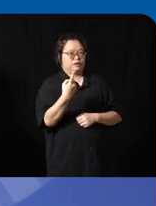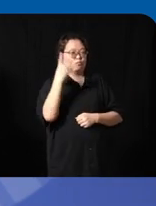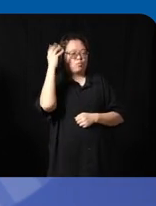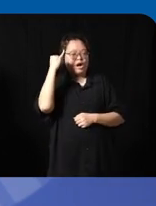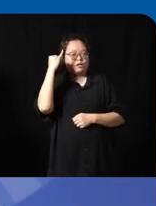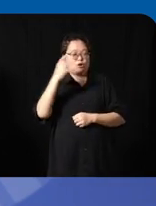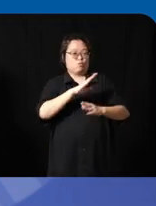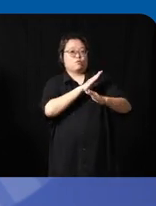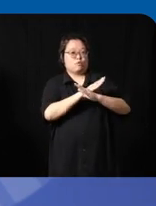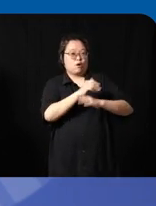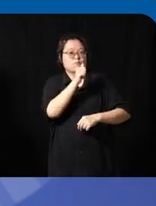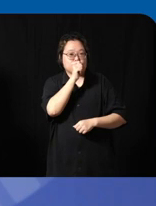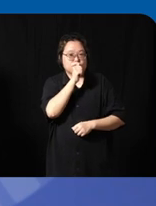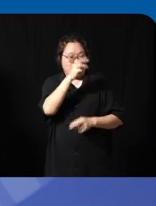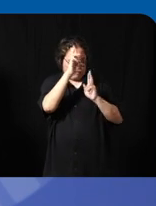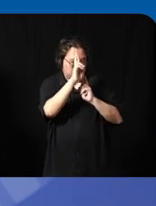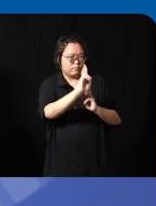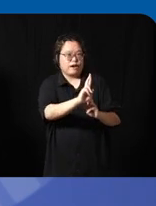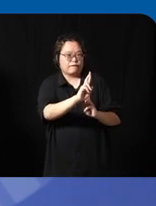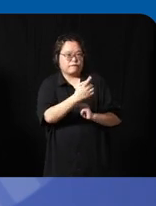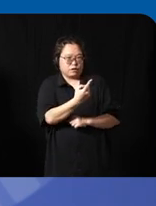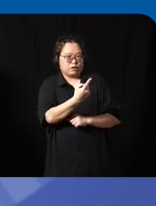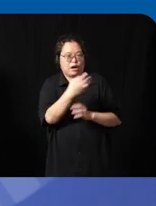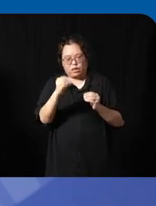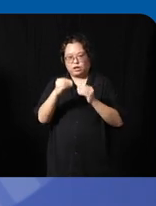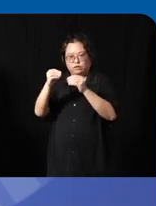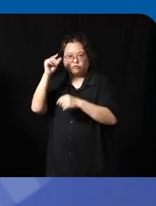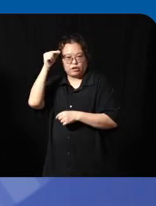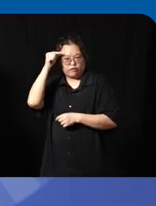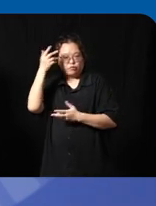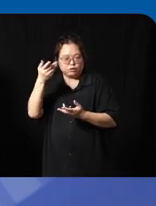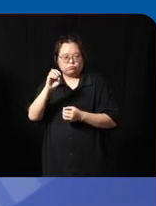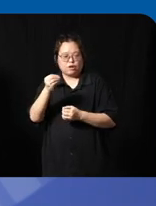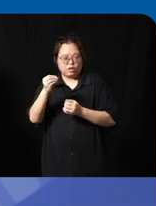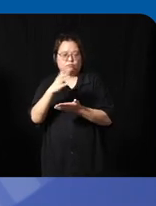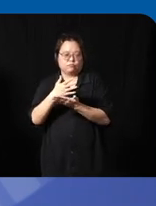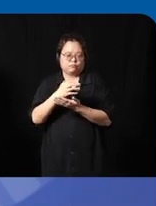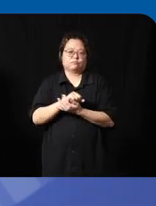and a privacy of the person with disability that we documented and regarding the gaging because